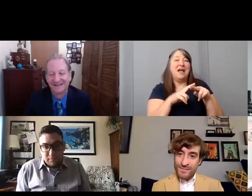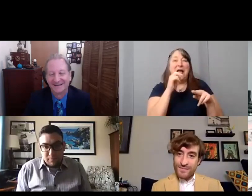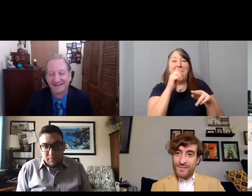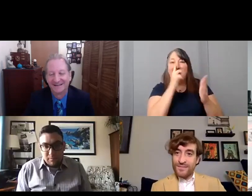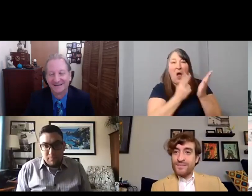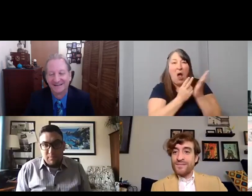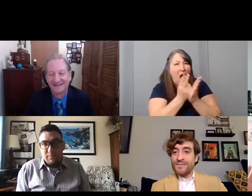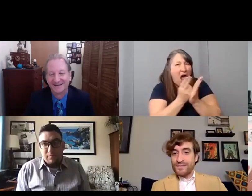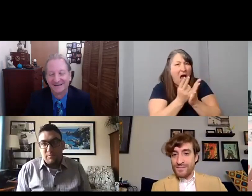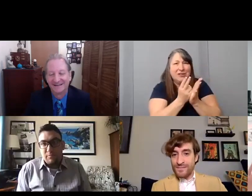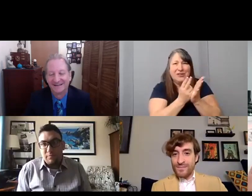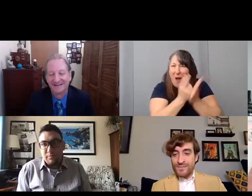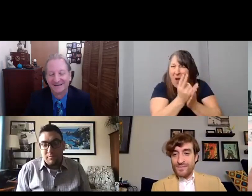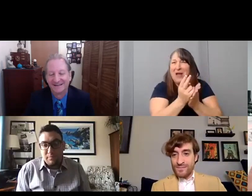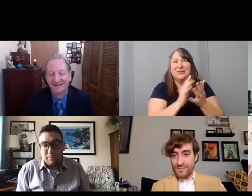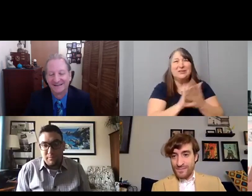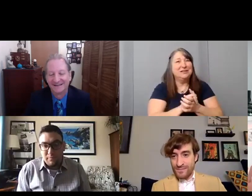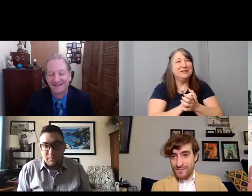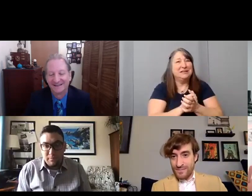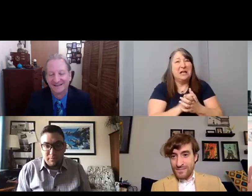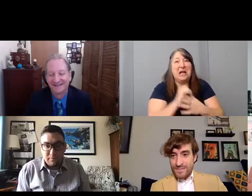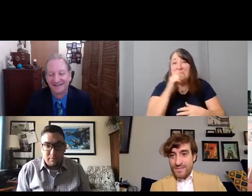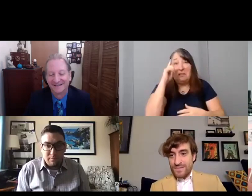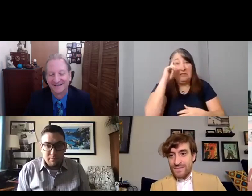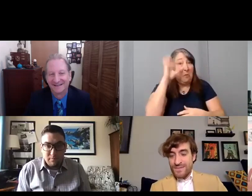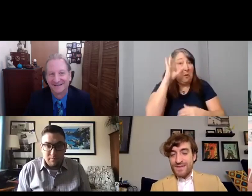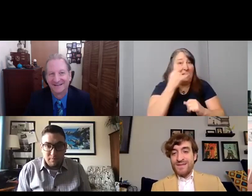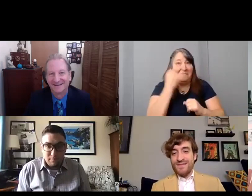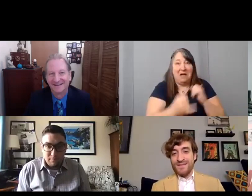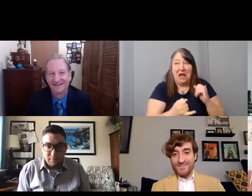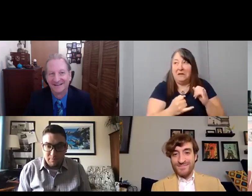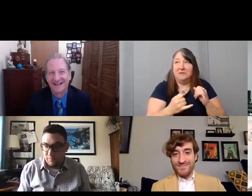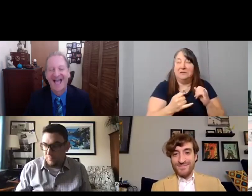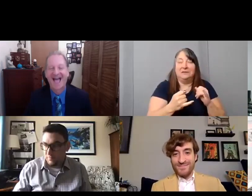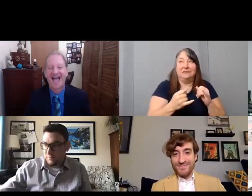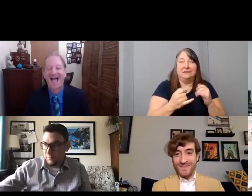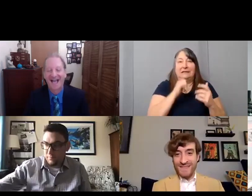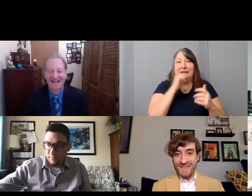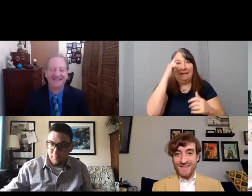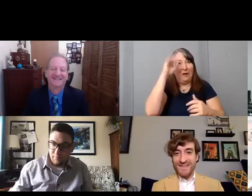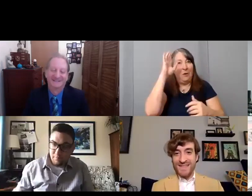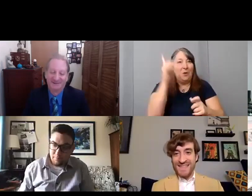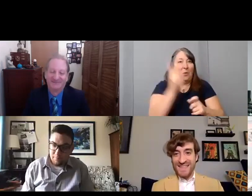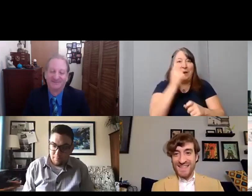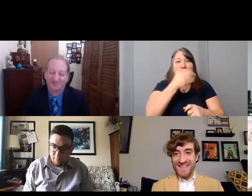I was going to be a finalist, let alone win Best Film. I was like, well I'm just going to do my best and